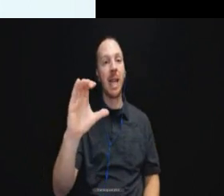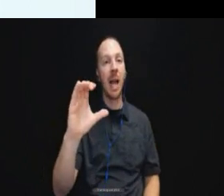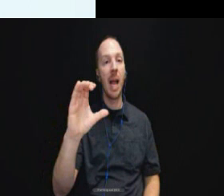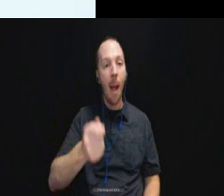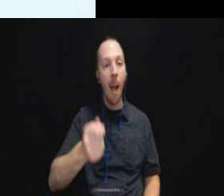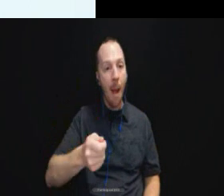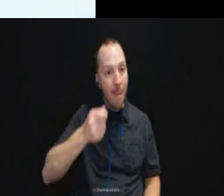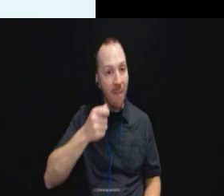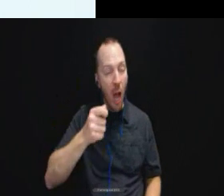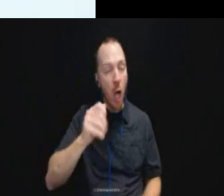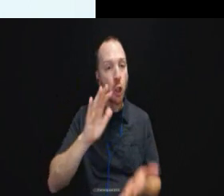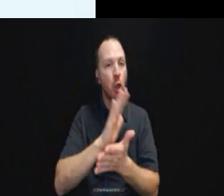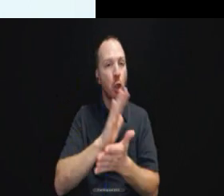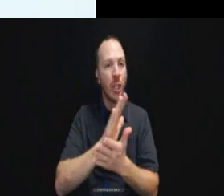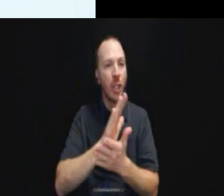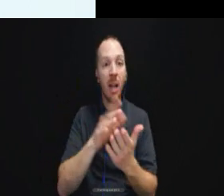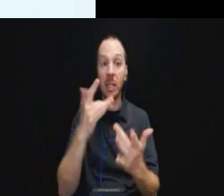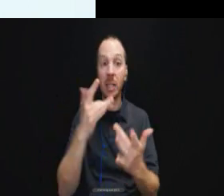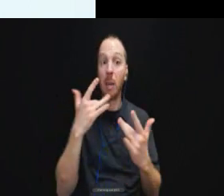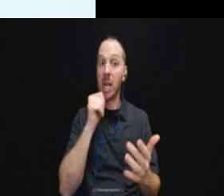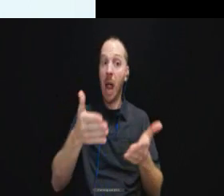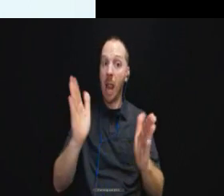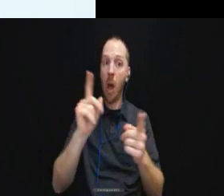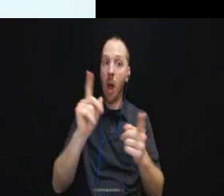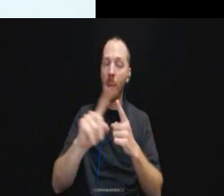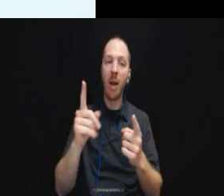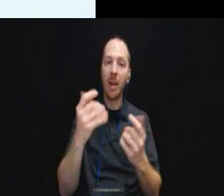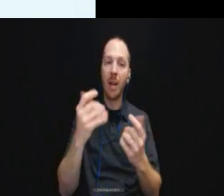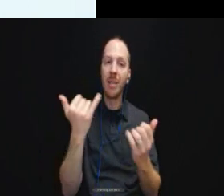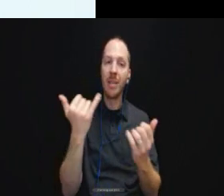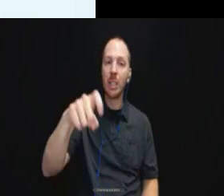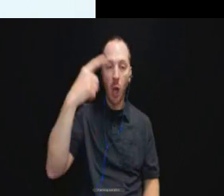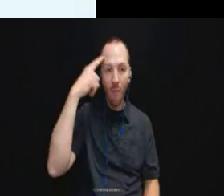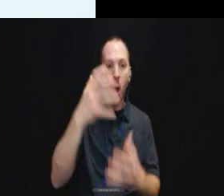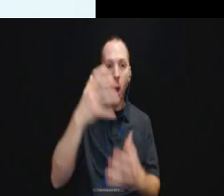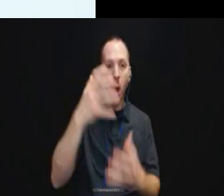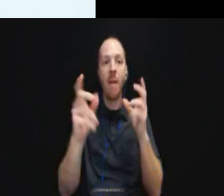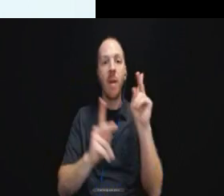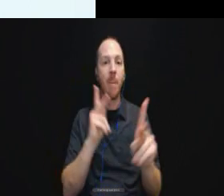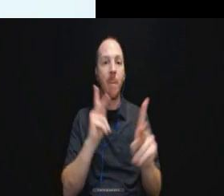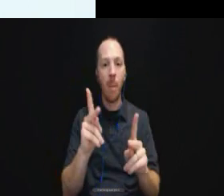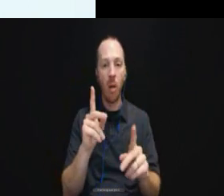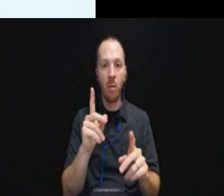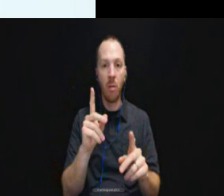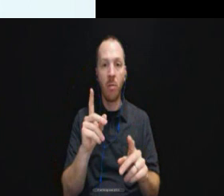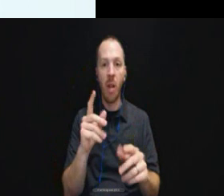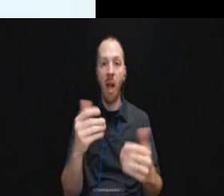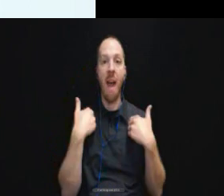Something that is not allowed but necessary for a lot of people to have effective communication.